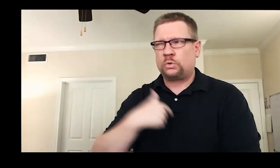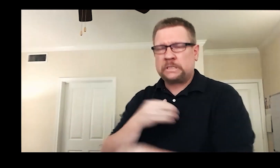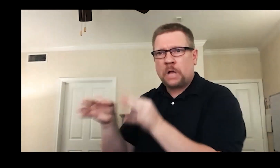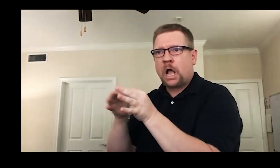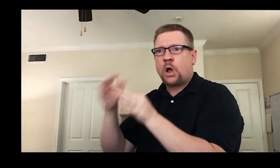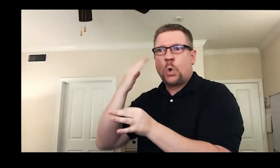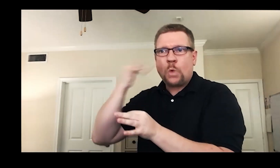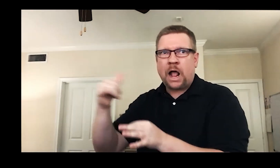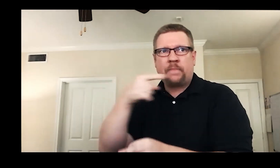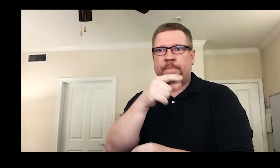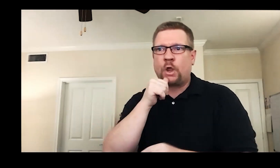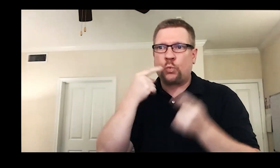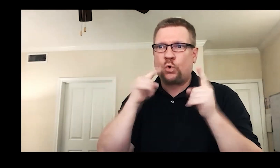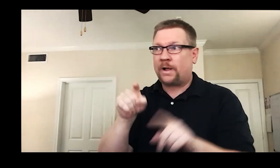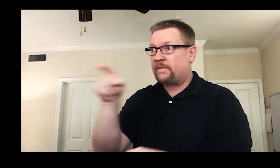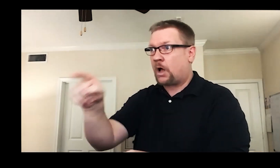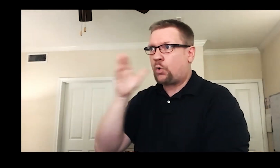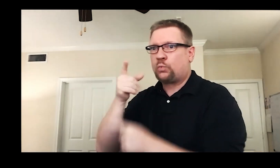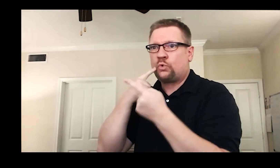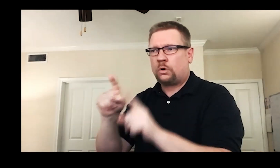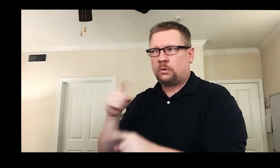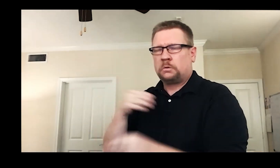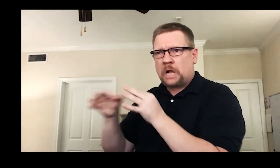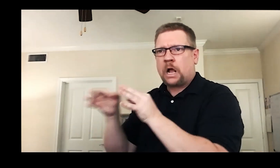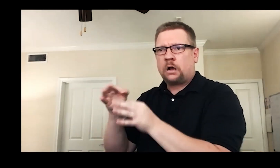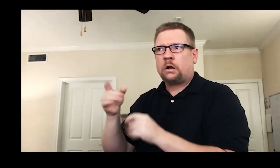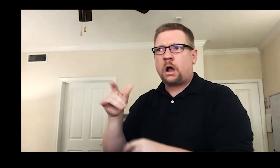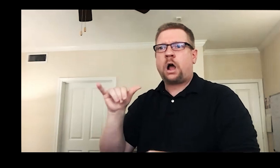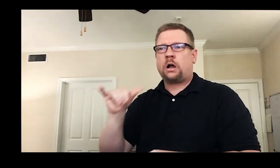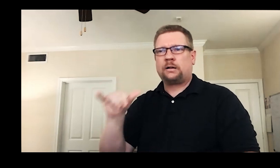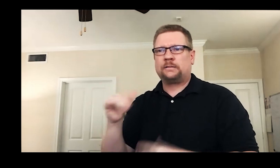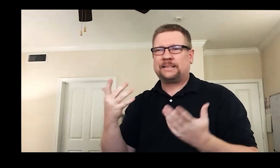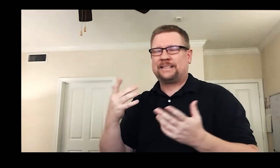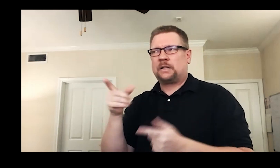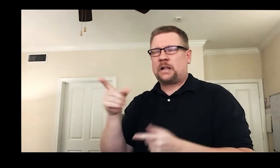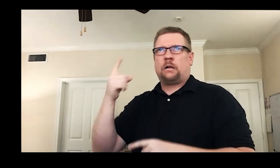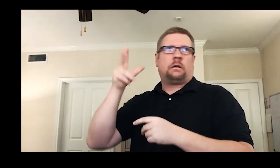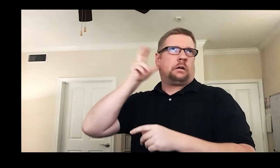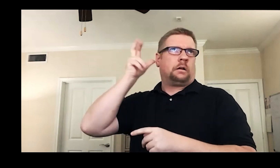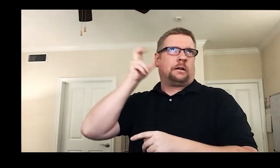that moment of focus by working with the director to explain the why behind the focus.